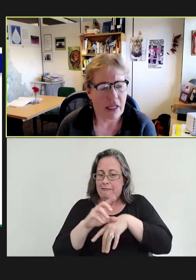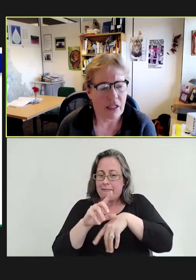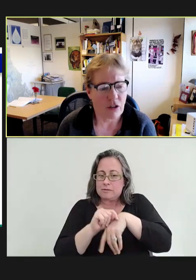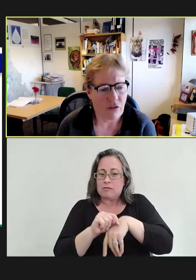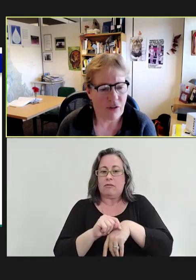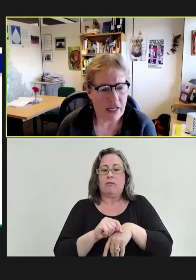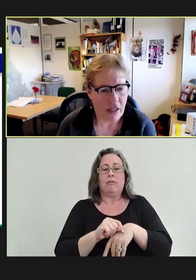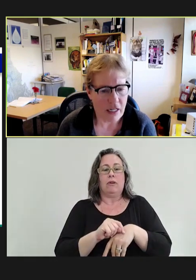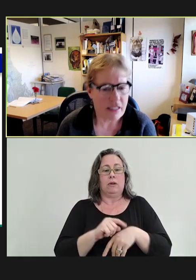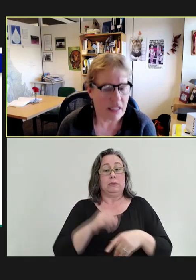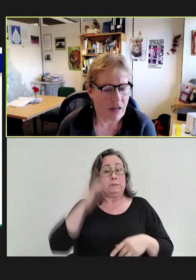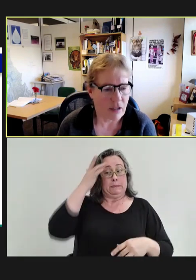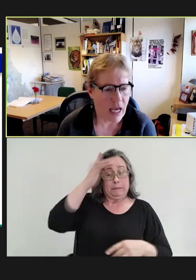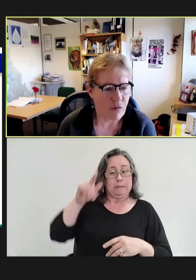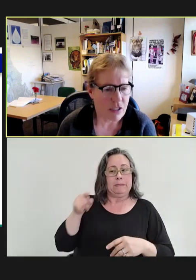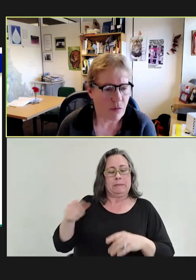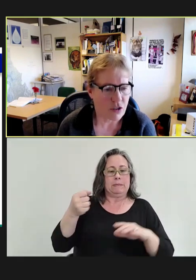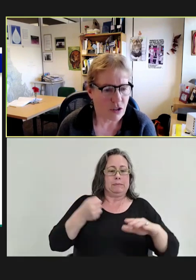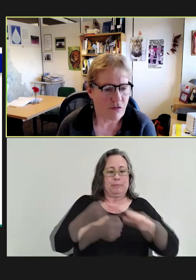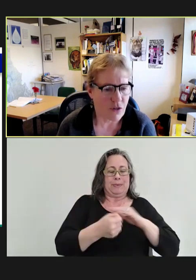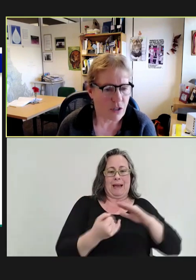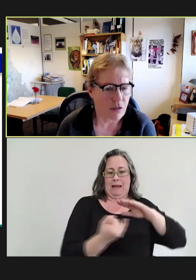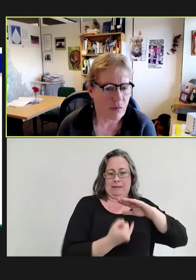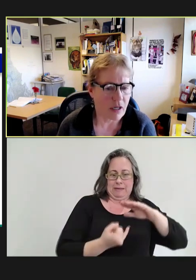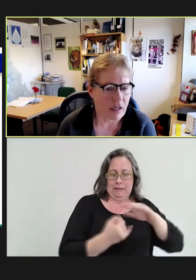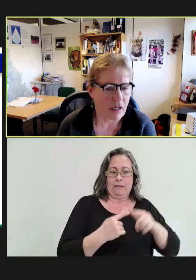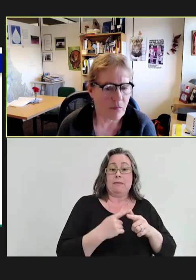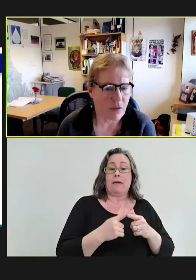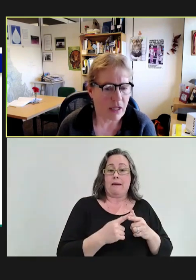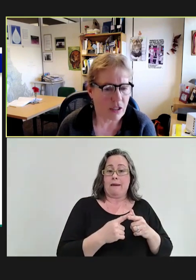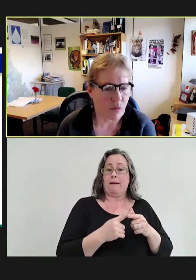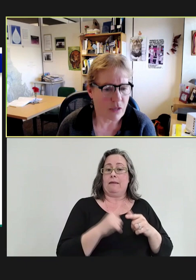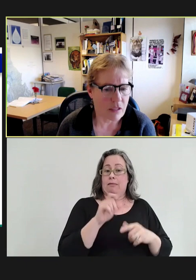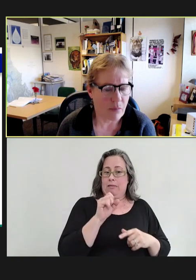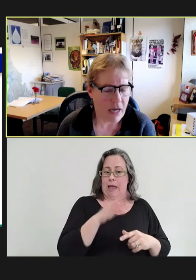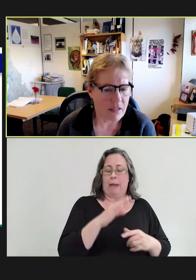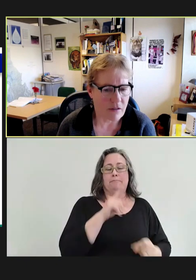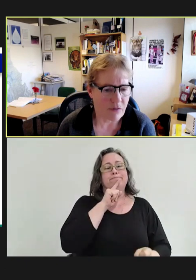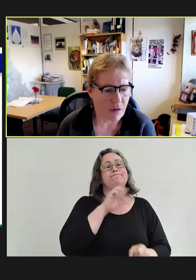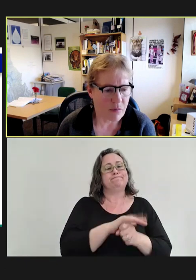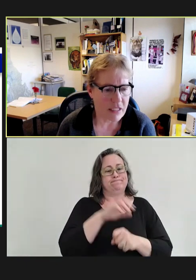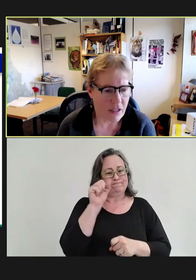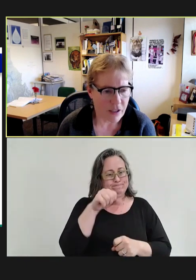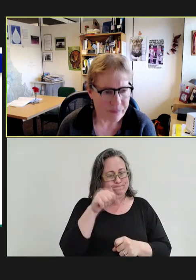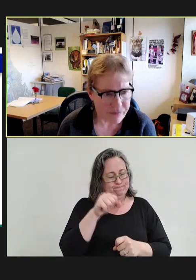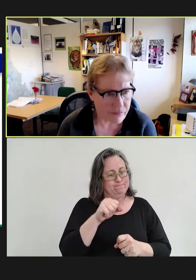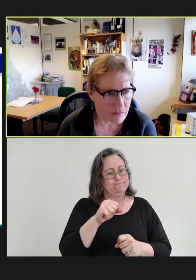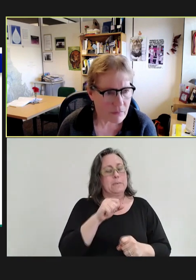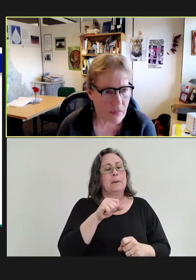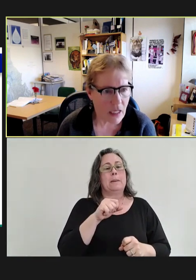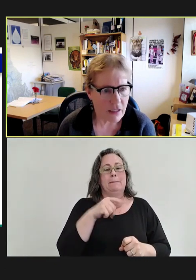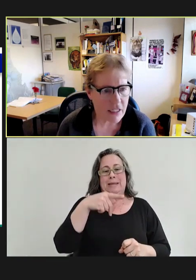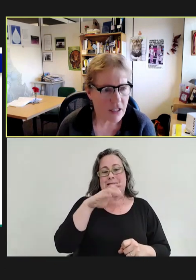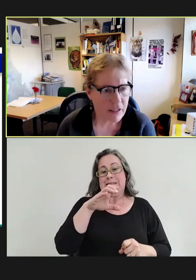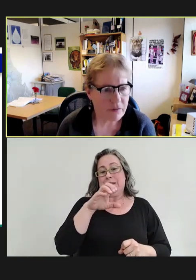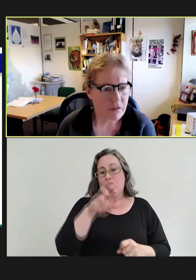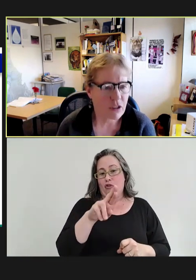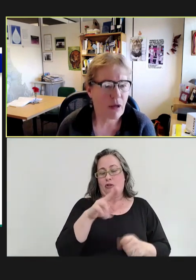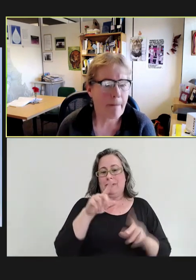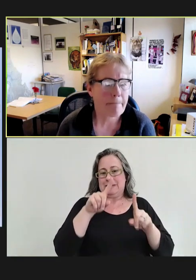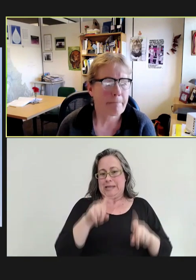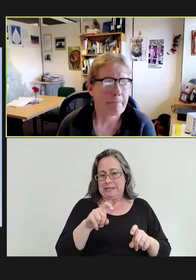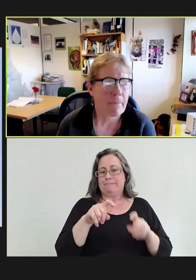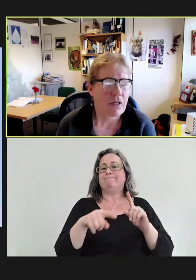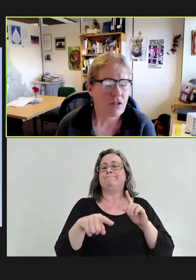and notified us. And our lab was able to confirm that it was a positive PCR. Next slide.